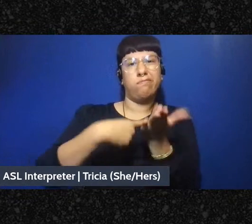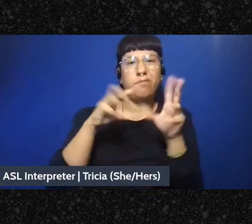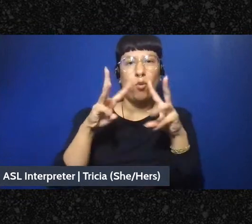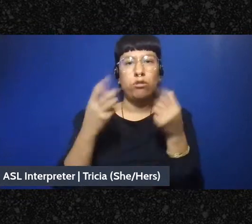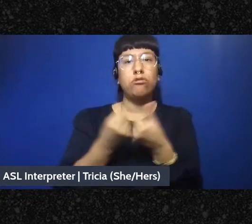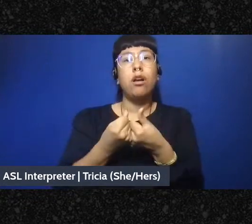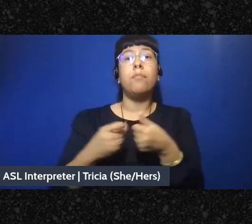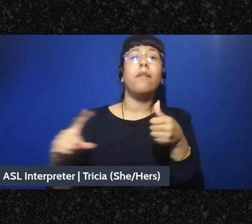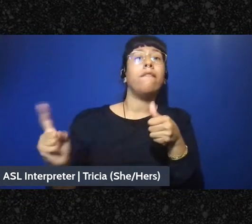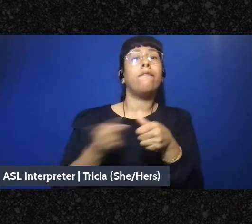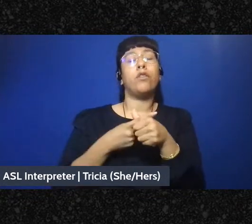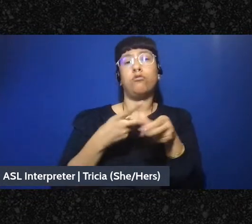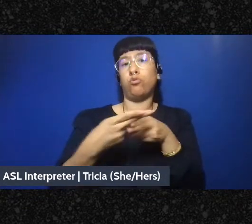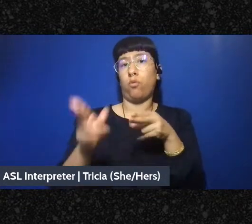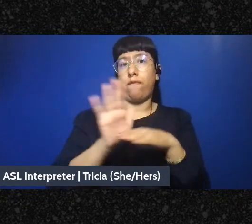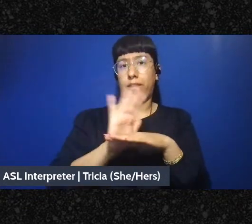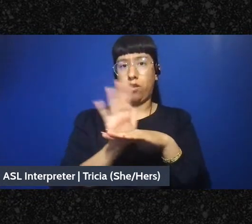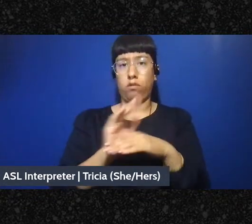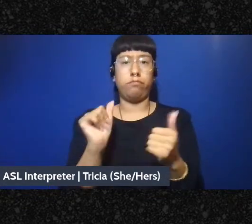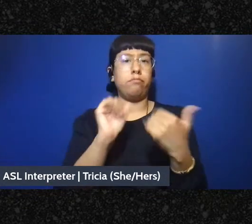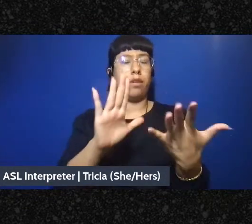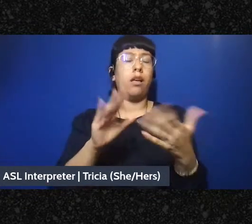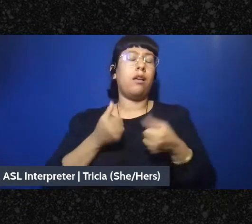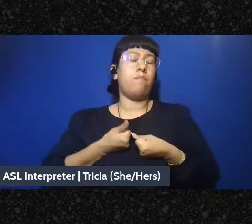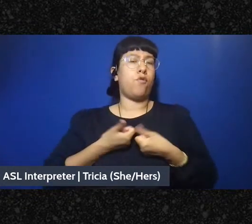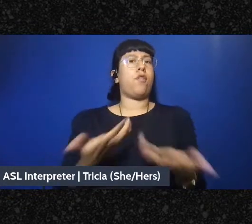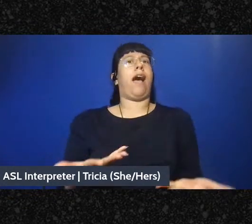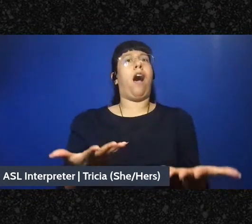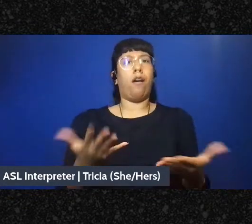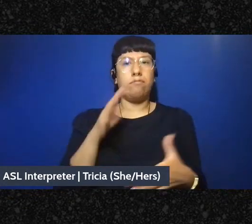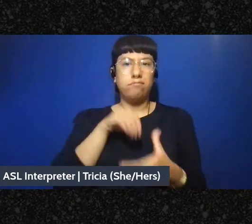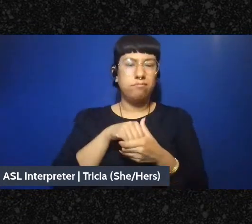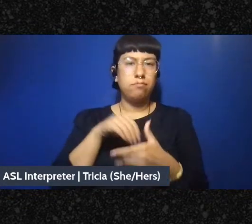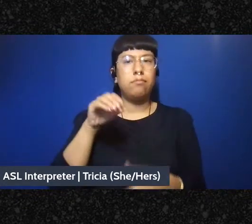these short videos addressing burnout in mutual aid groups was released yesterday,